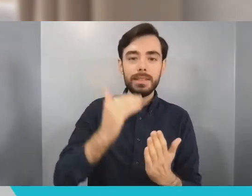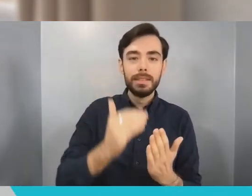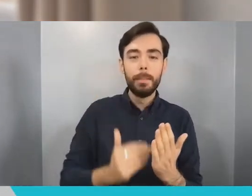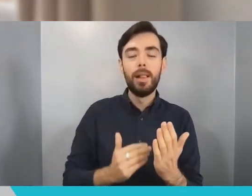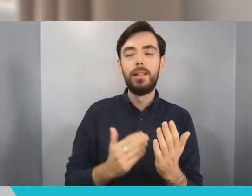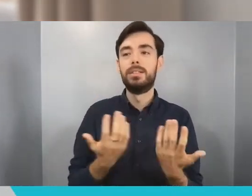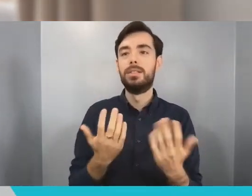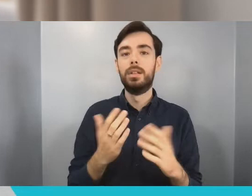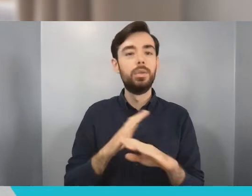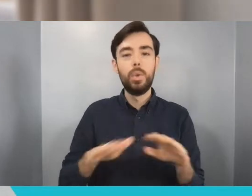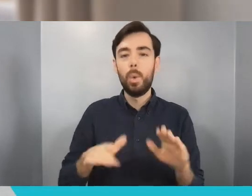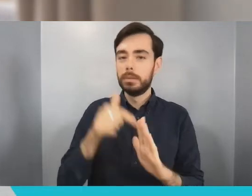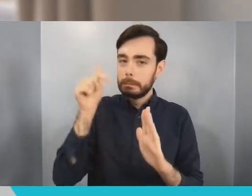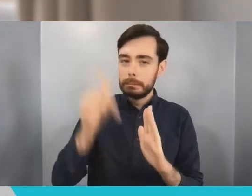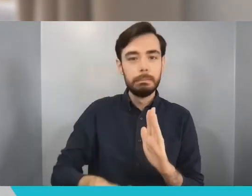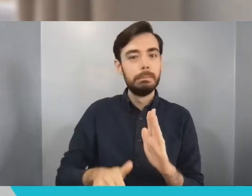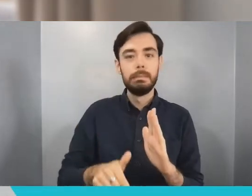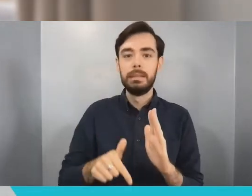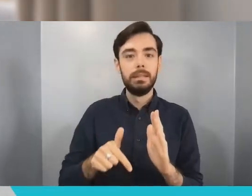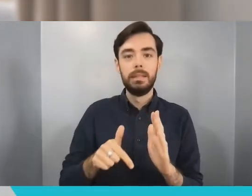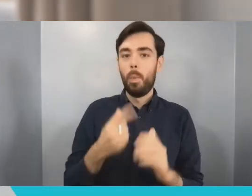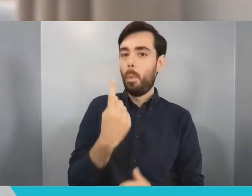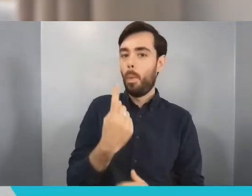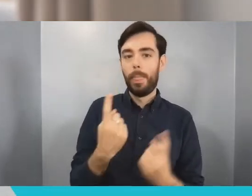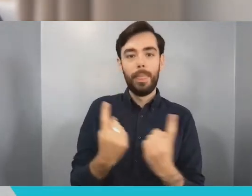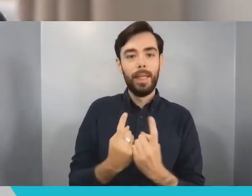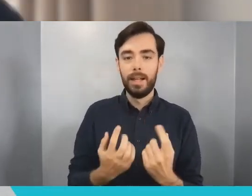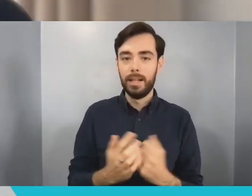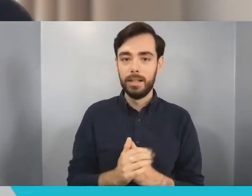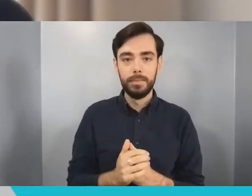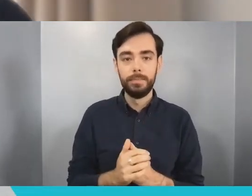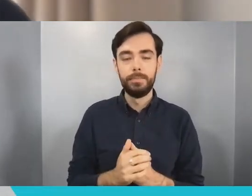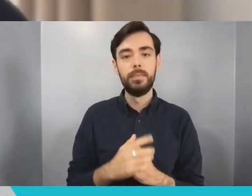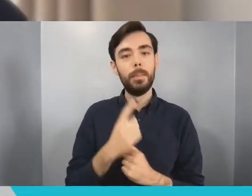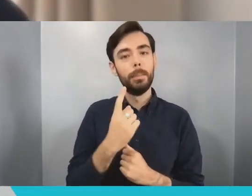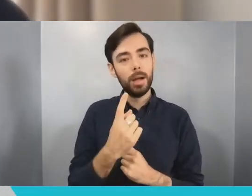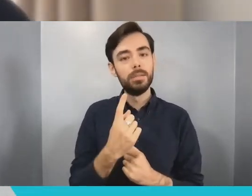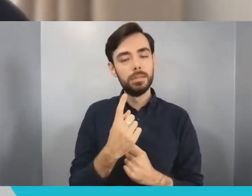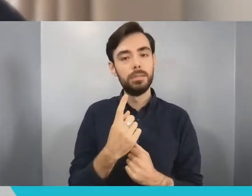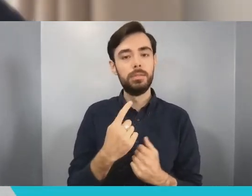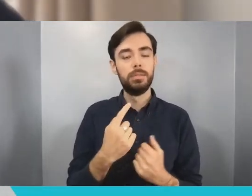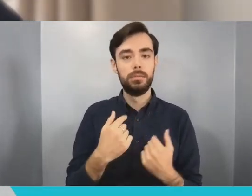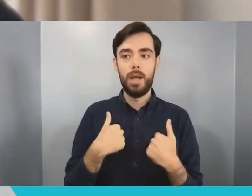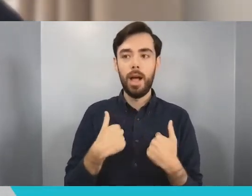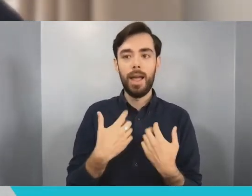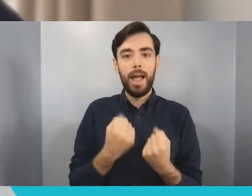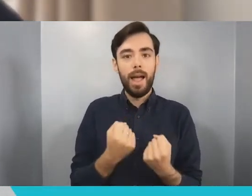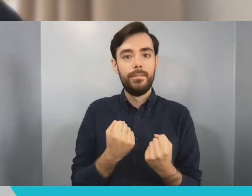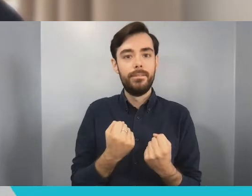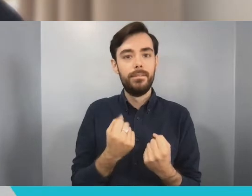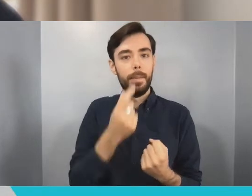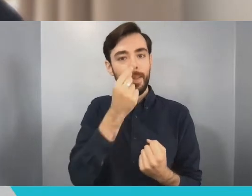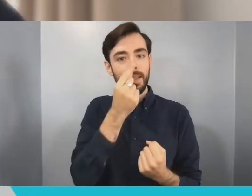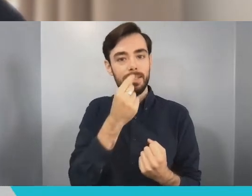to think for myself and to solve problems. And this is a trend that I see every day in